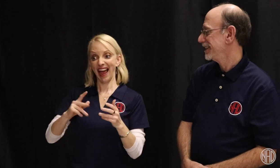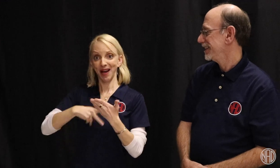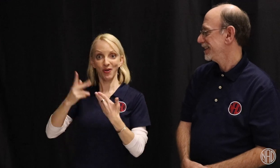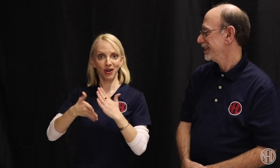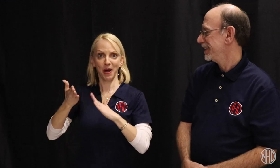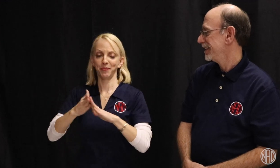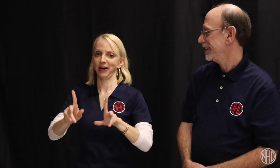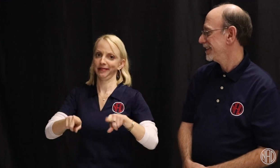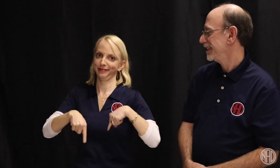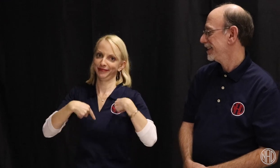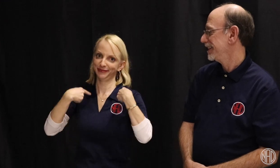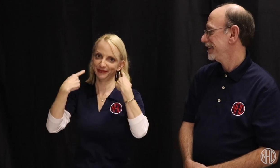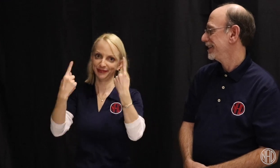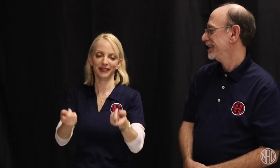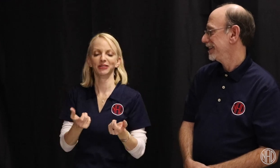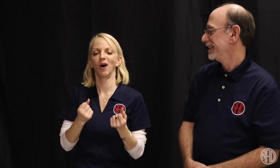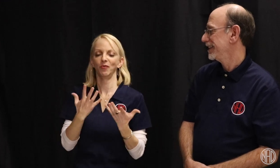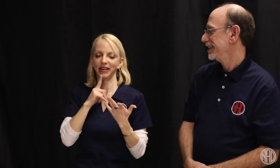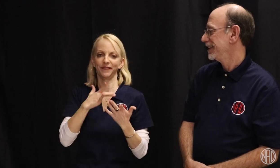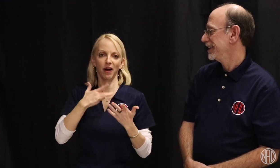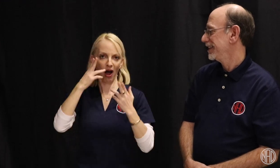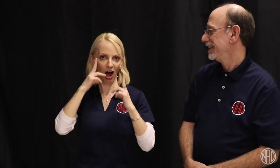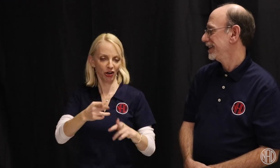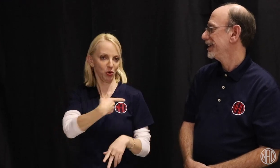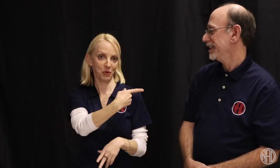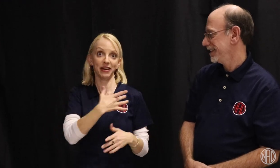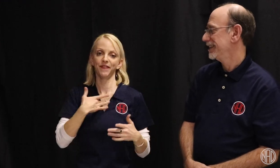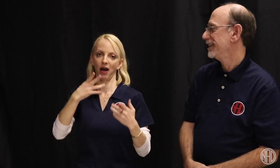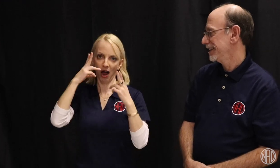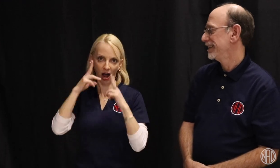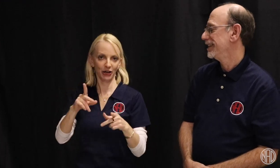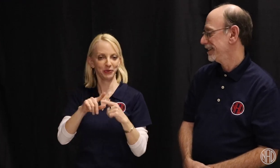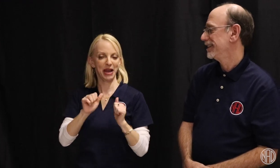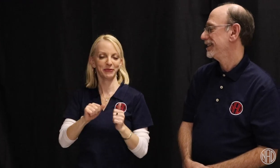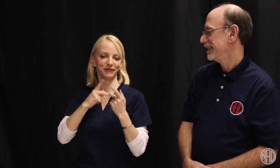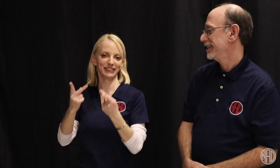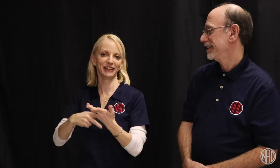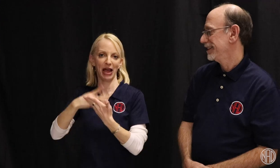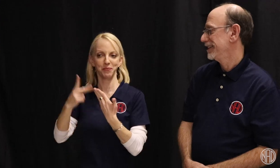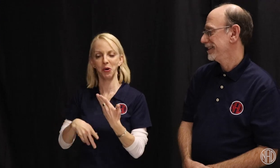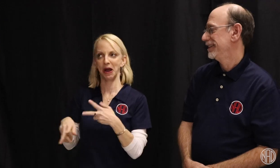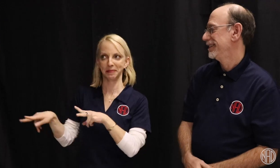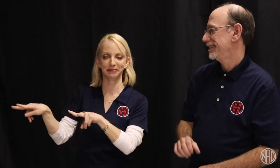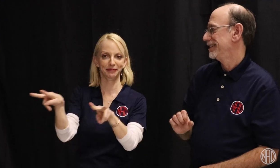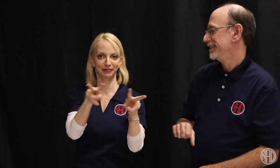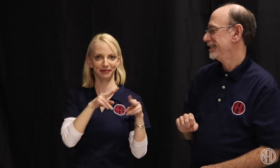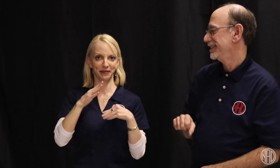The program has been in operation for a long time. We were honored to visit this program and tour the building.